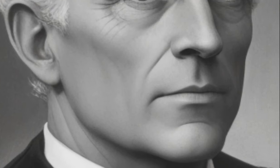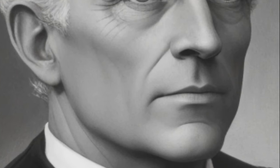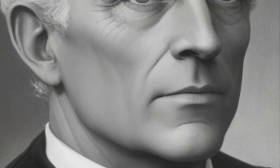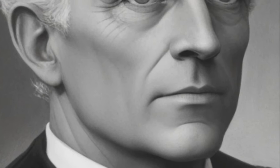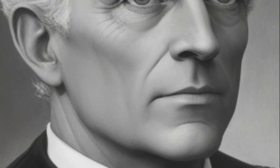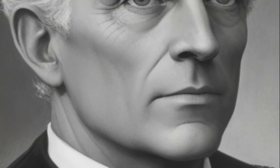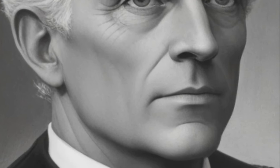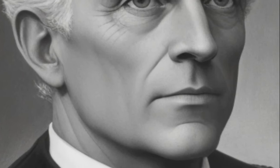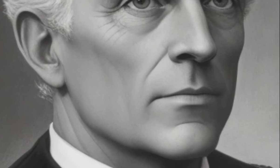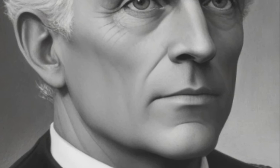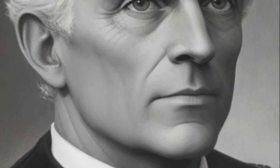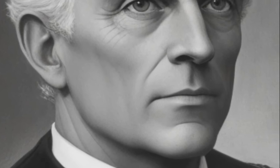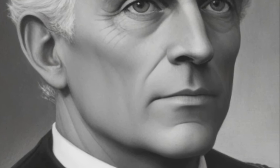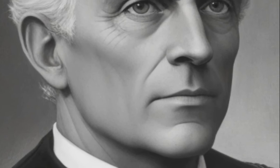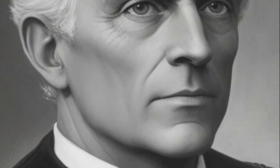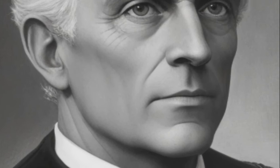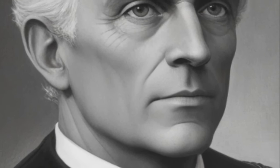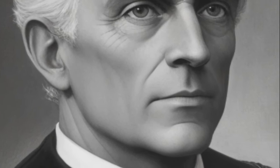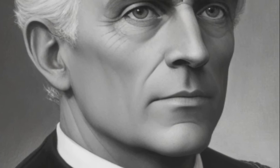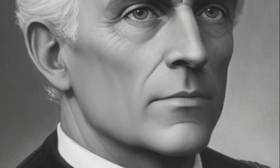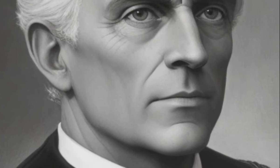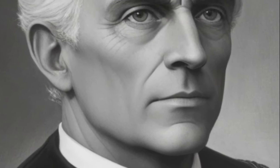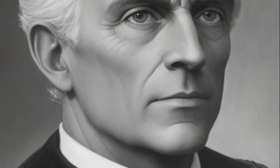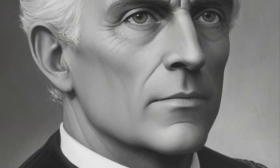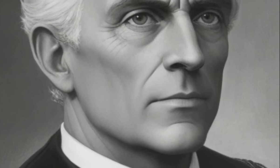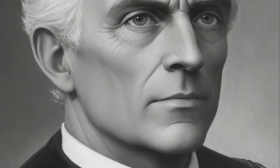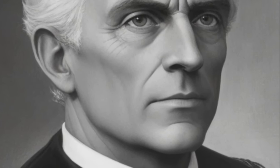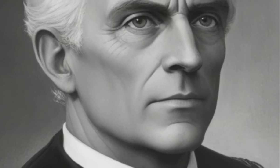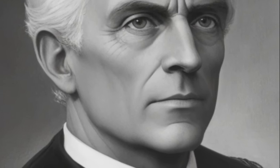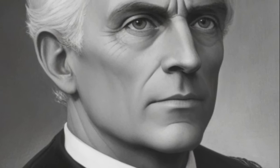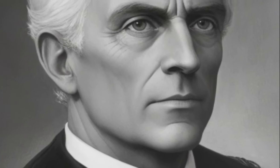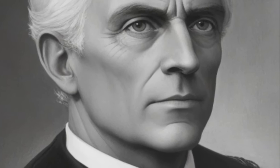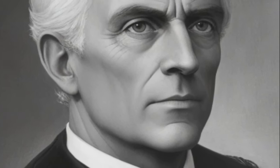language in France but also highlighted the profound cultural, intellectual,